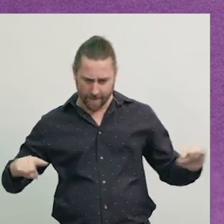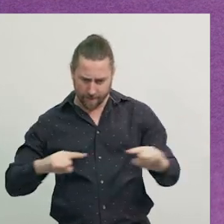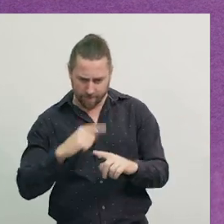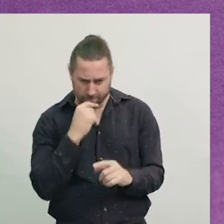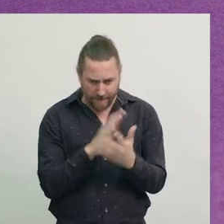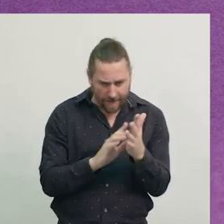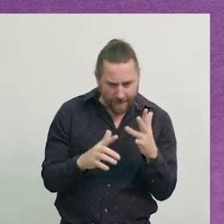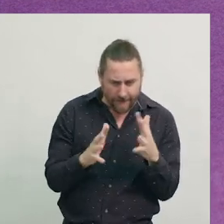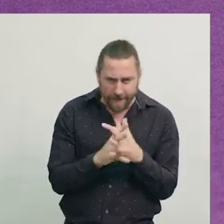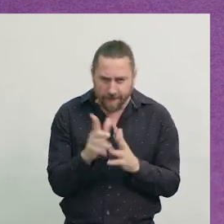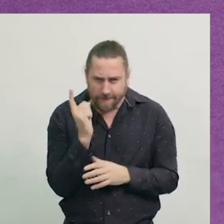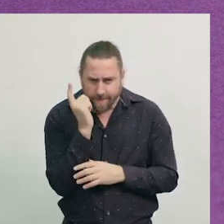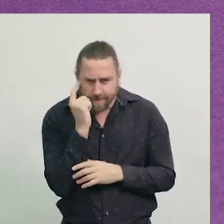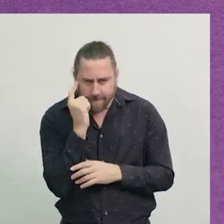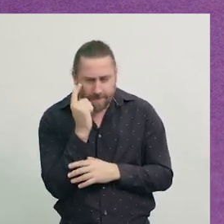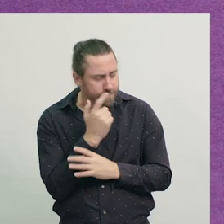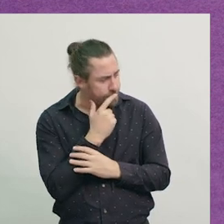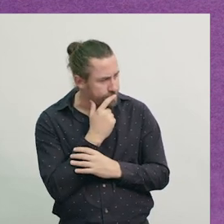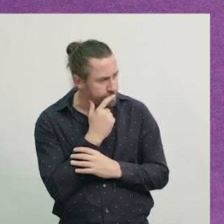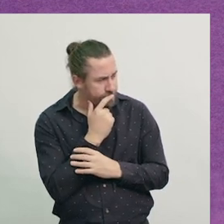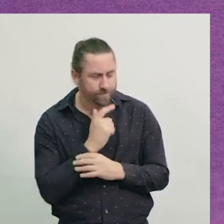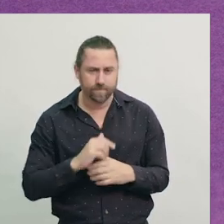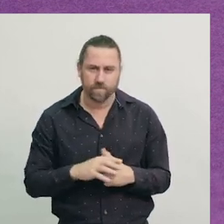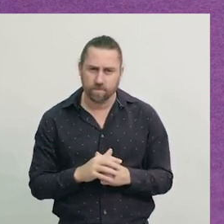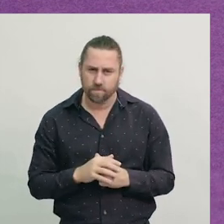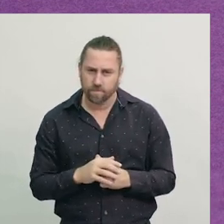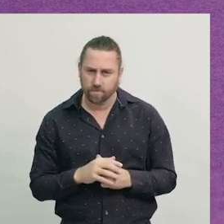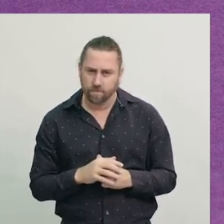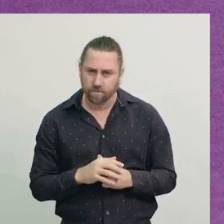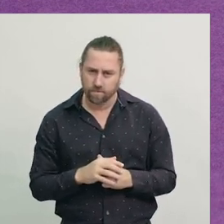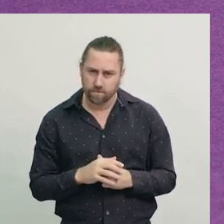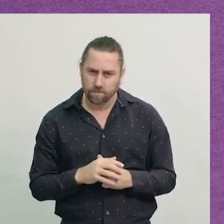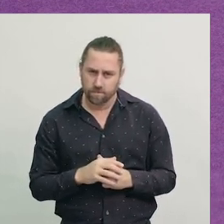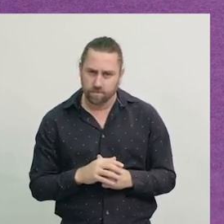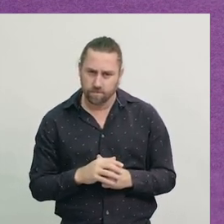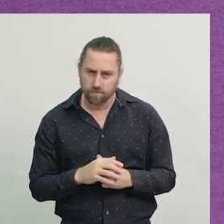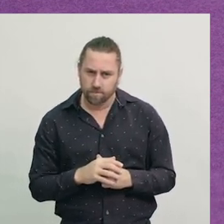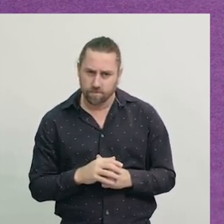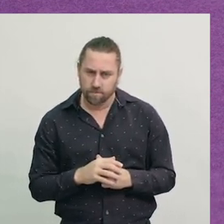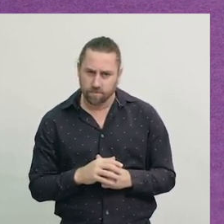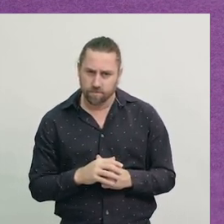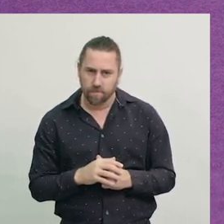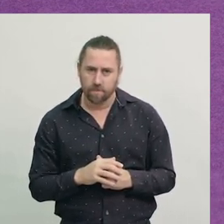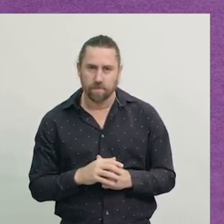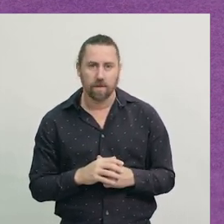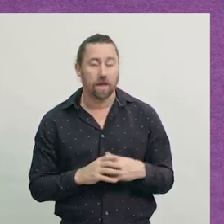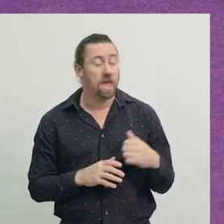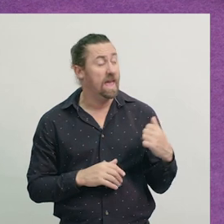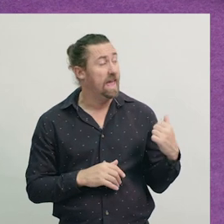All right, now. So I've got this here, now this triangle -